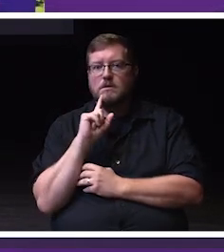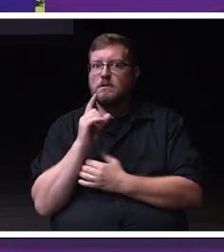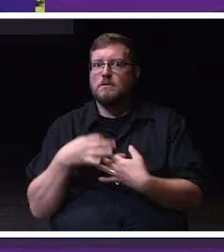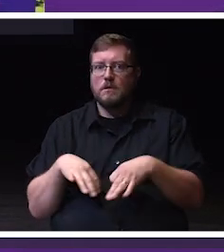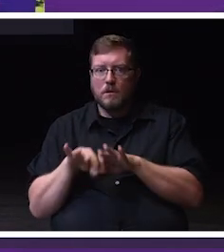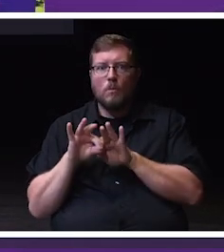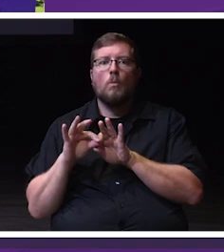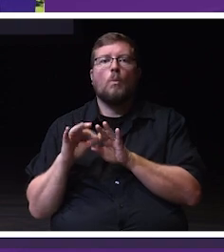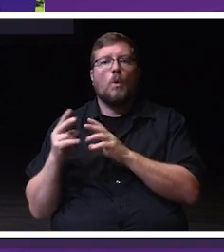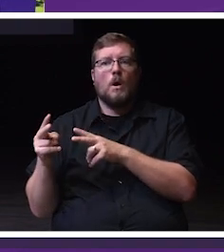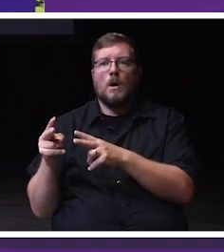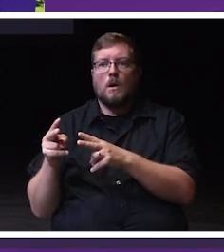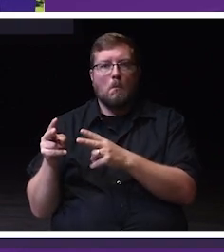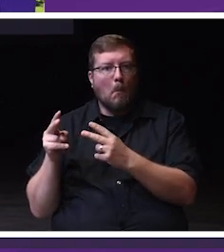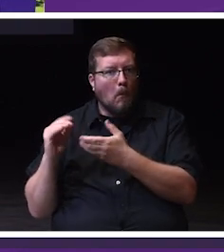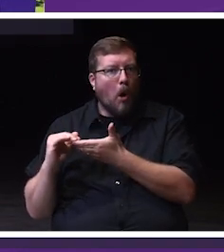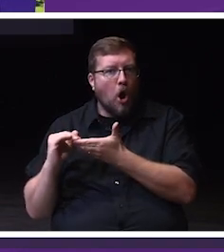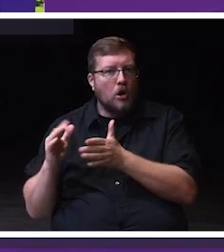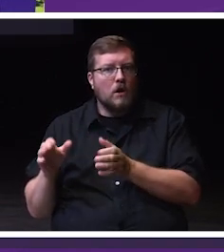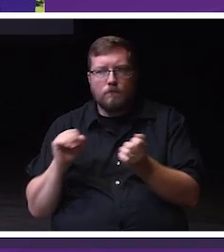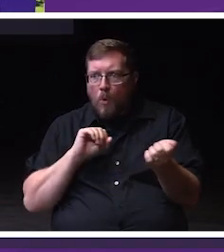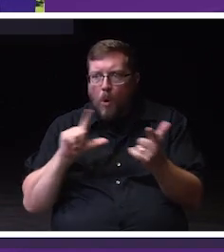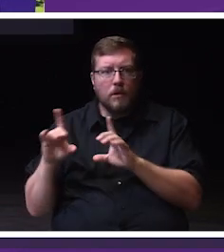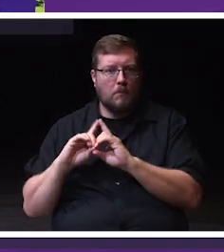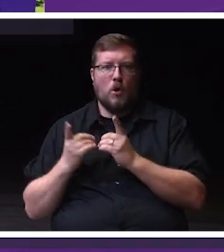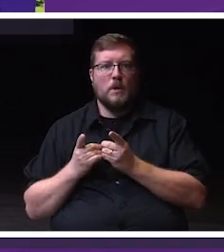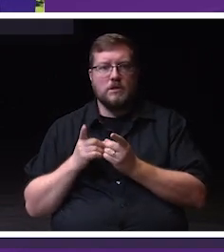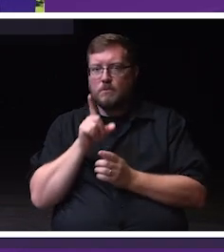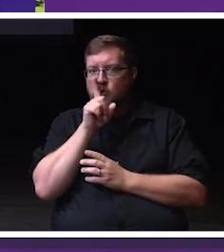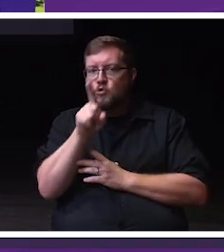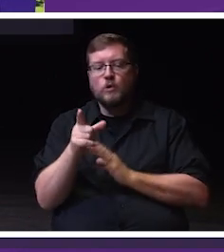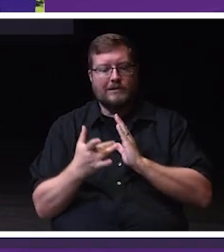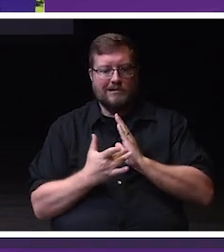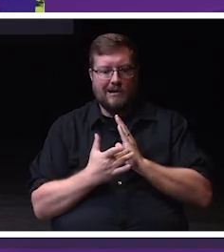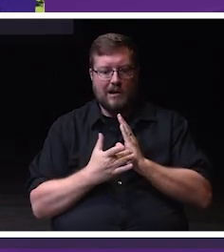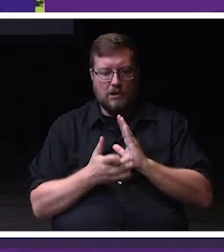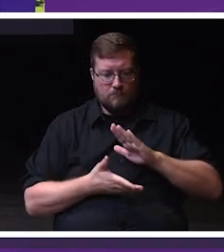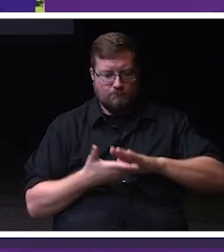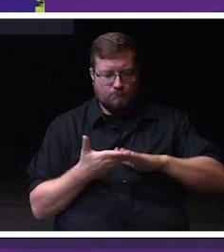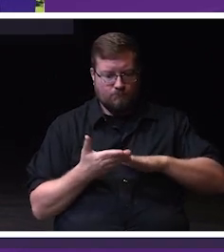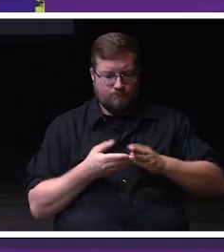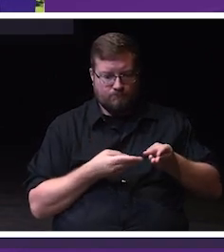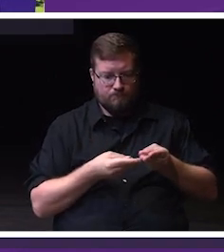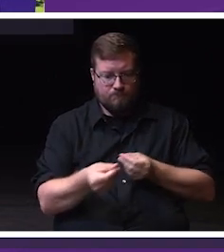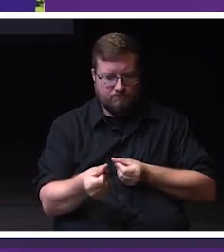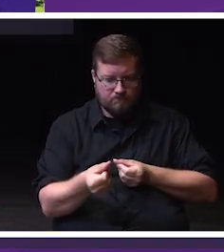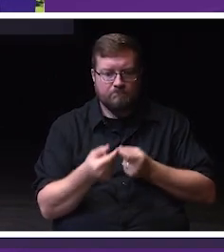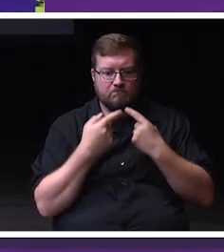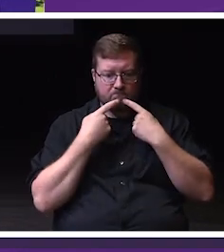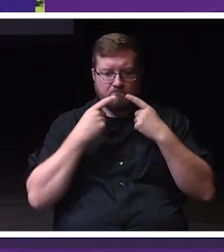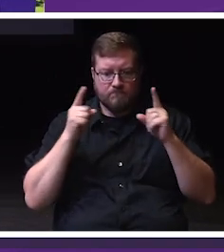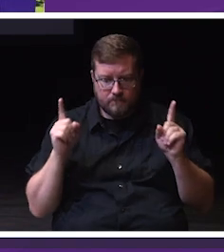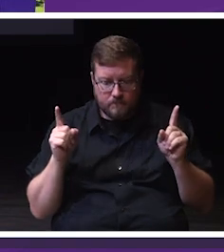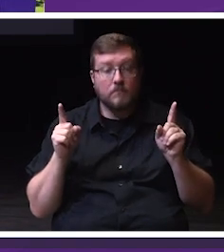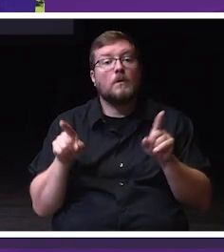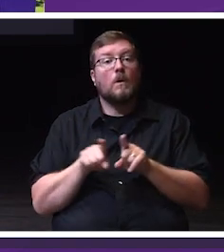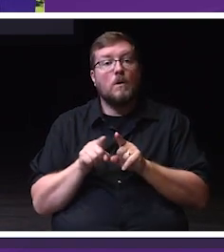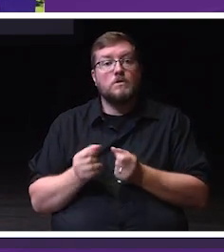on campus to ensure technology is utilized efficiently to provide a work and learning environment.